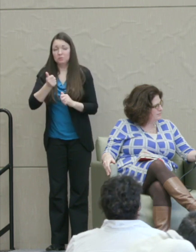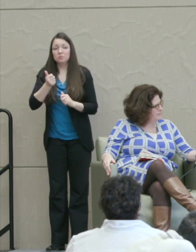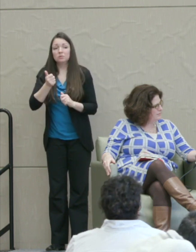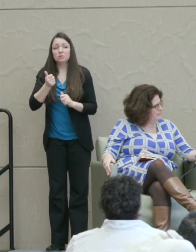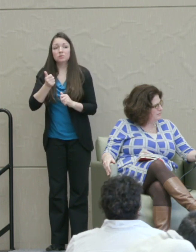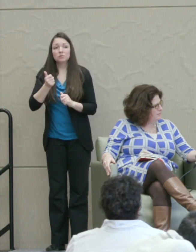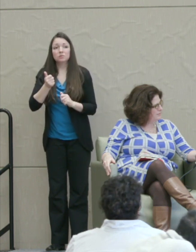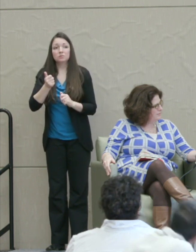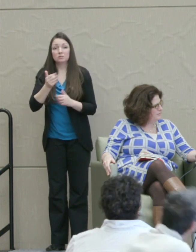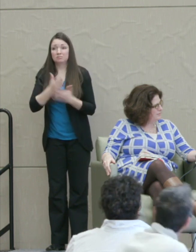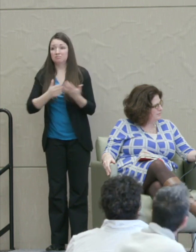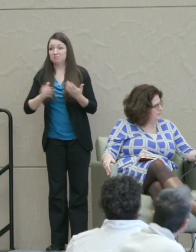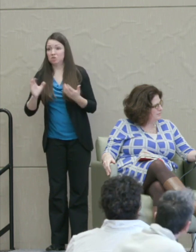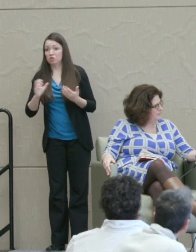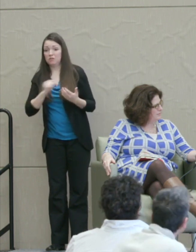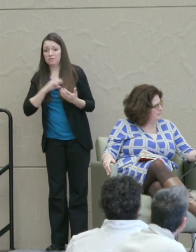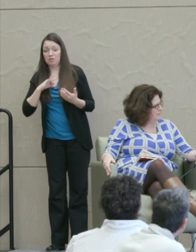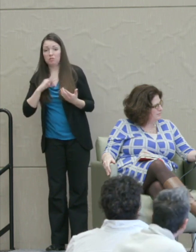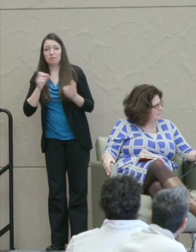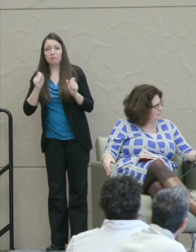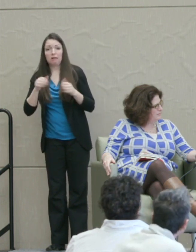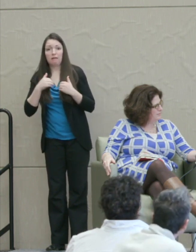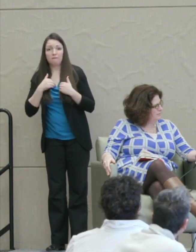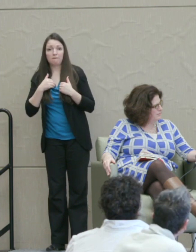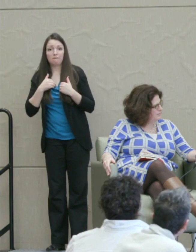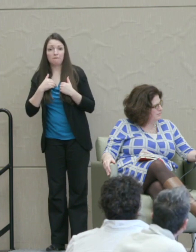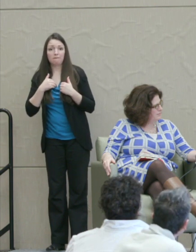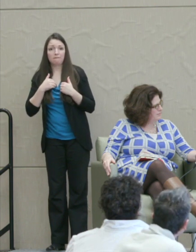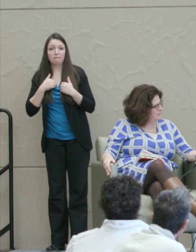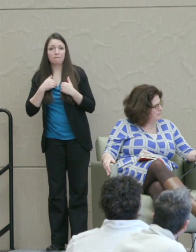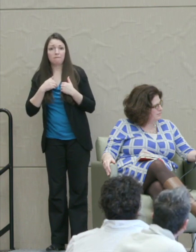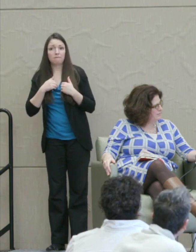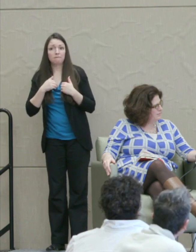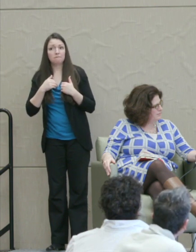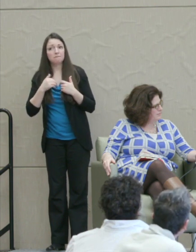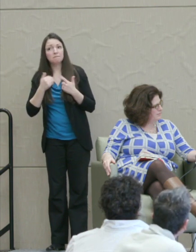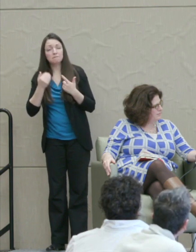faculty who can have the ear of the more conservative students.